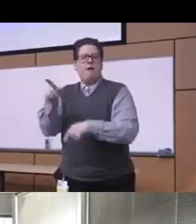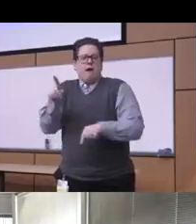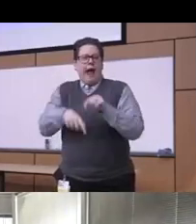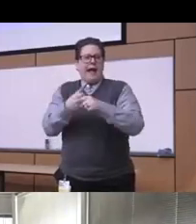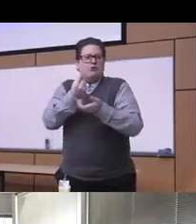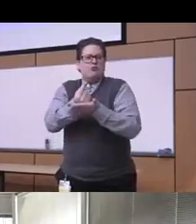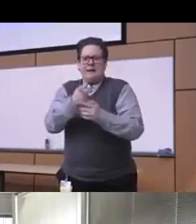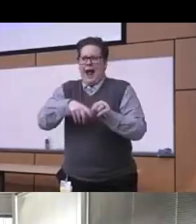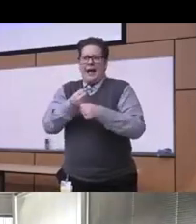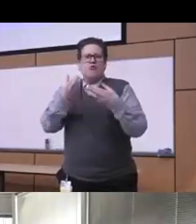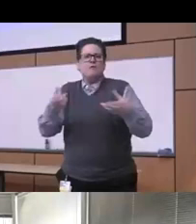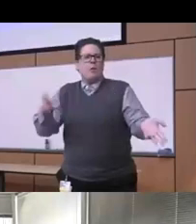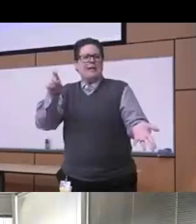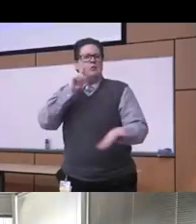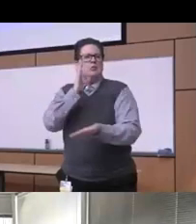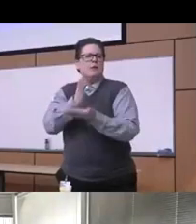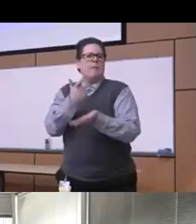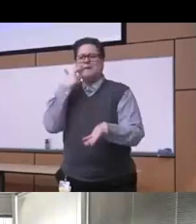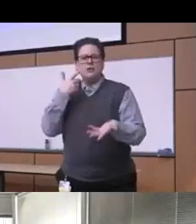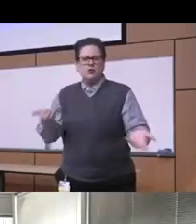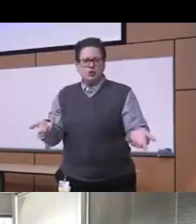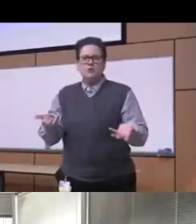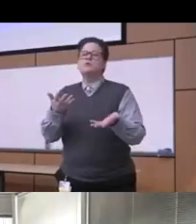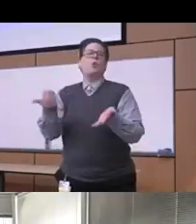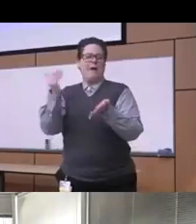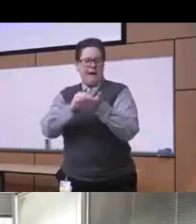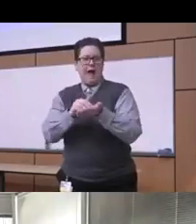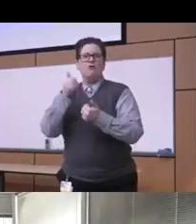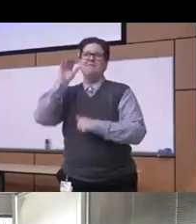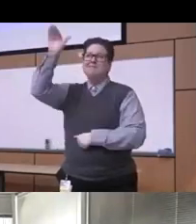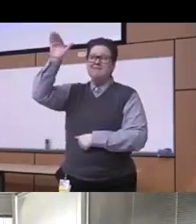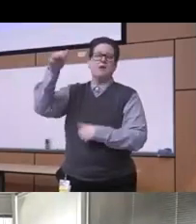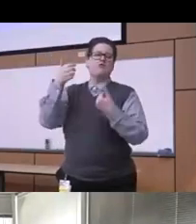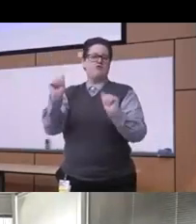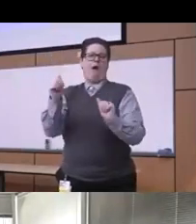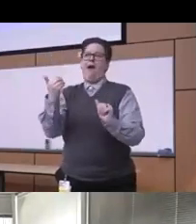so again advocating for decriminalizing drug possession I mean the question is and has been